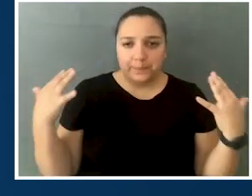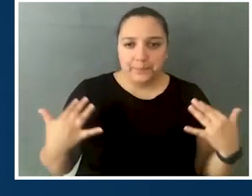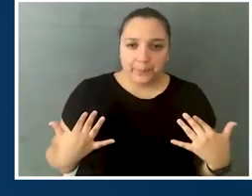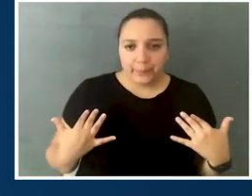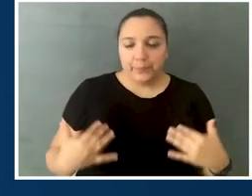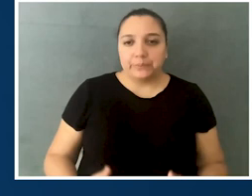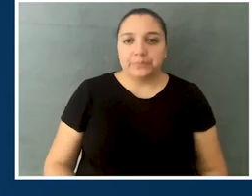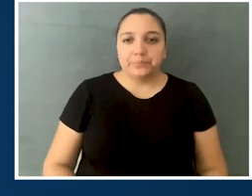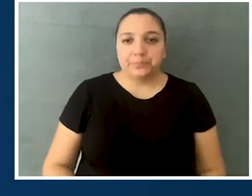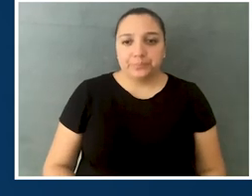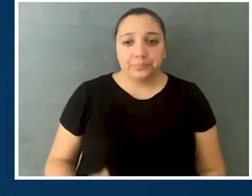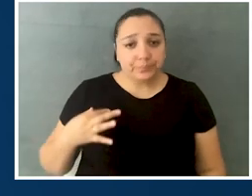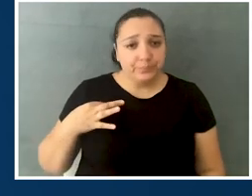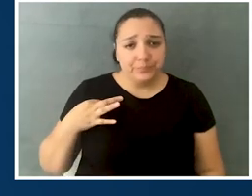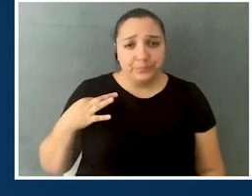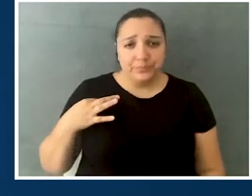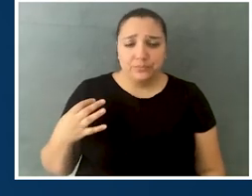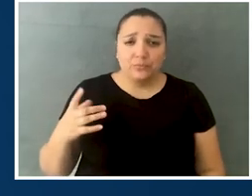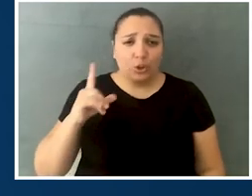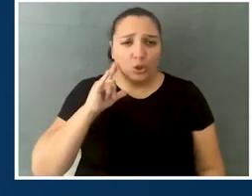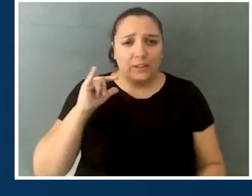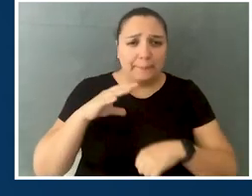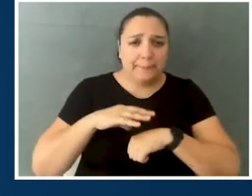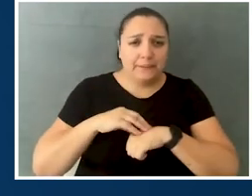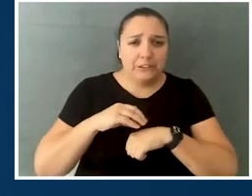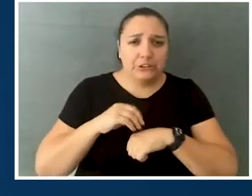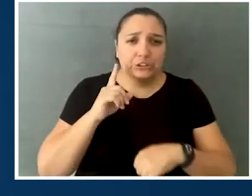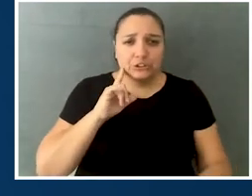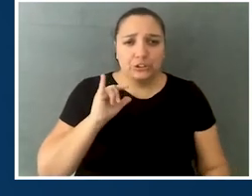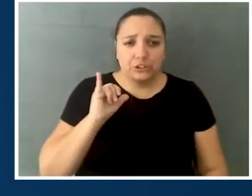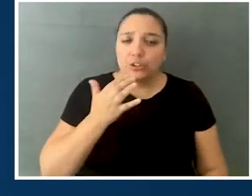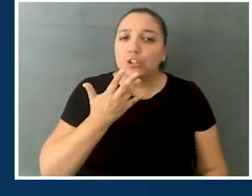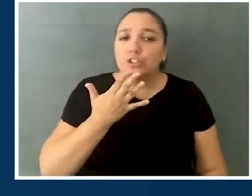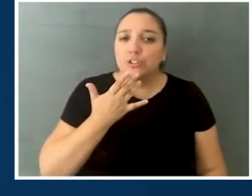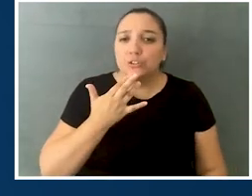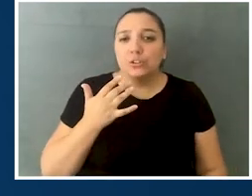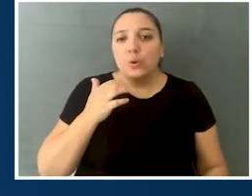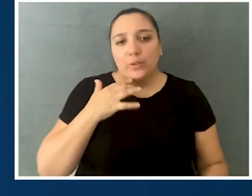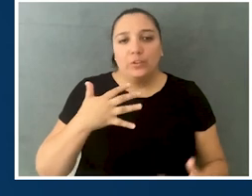and I am wearing a peach-colored sweater with a gray T-shirt underneath it,